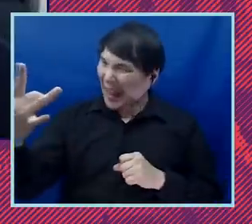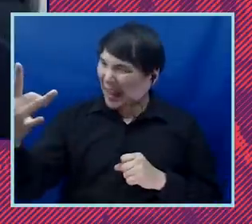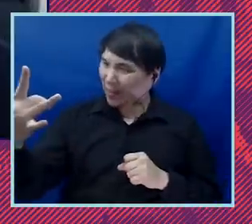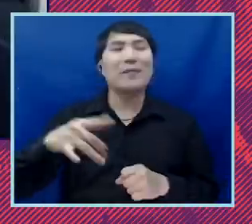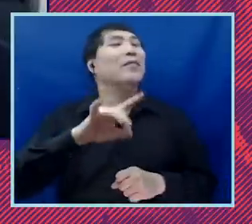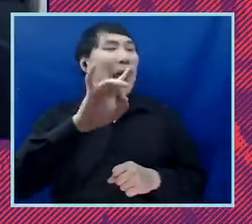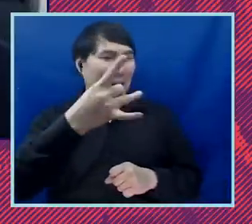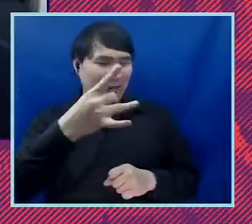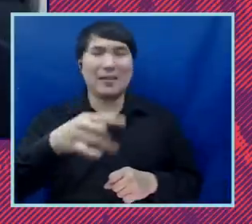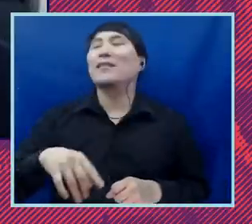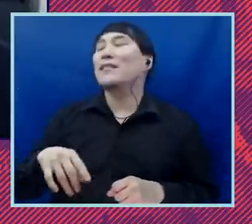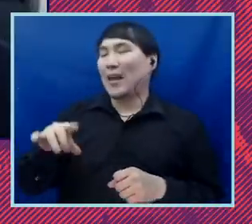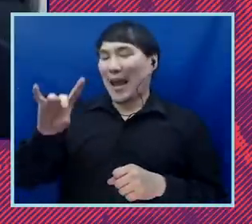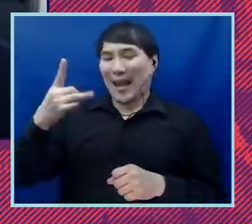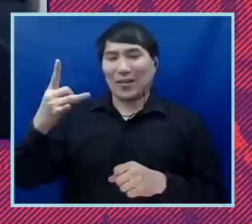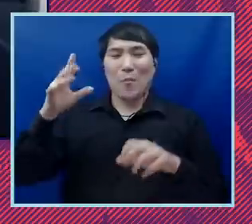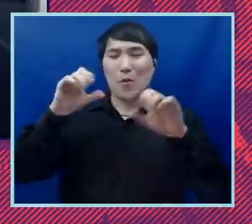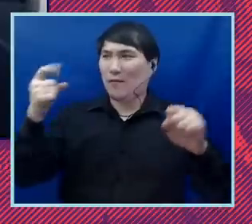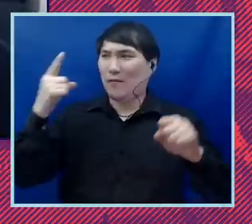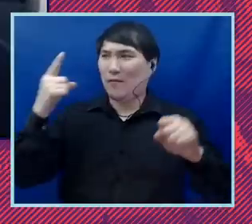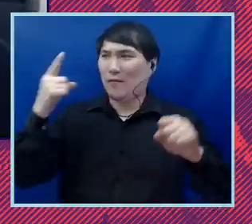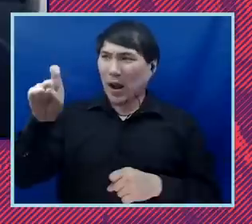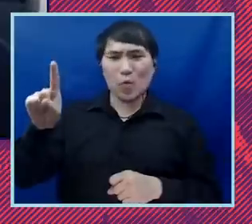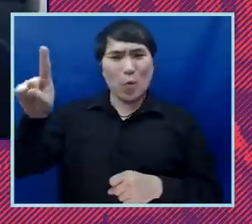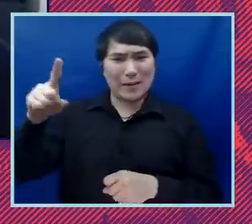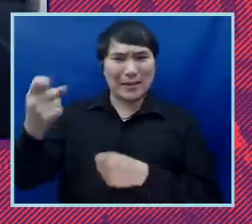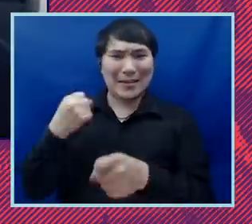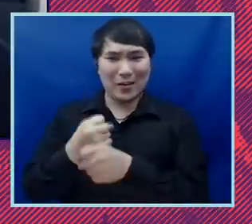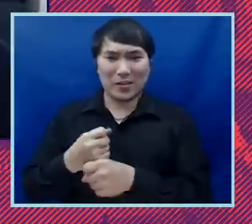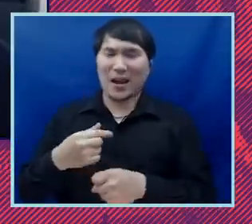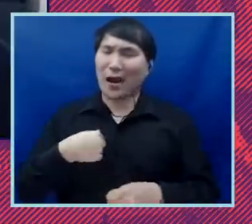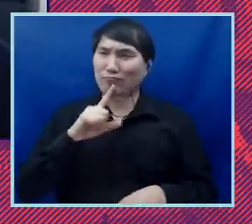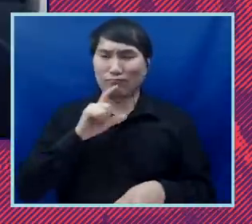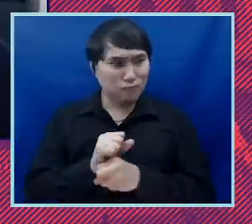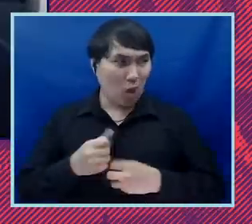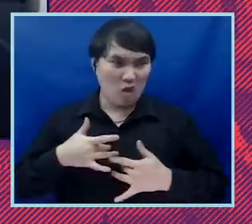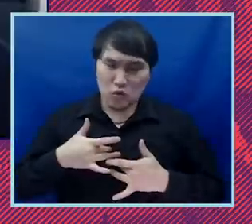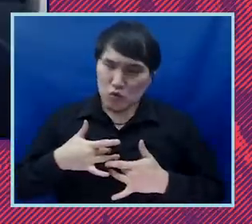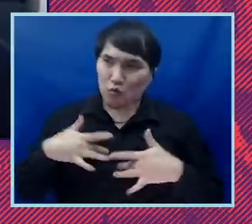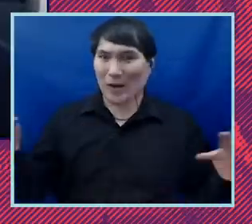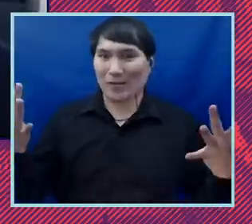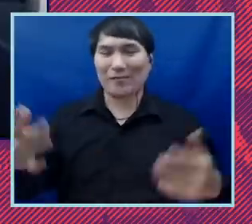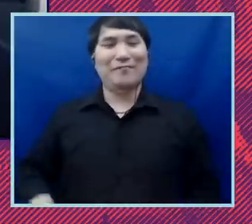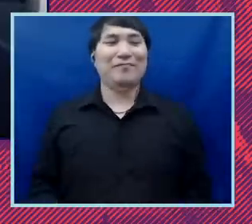The eighth president in one hundred and one years. And I am utterly thrilled. Tell our folks on the